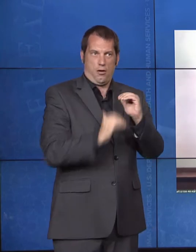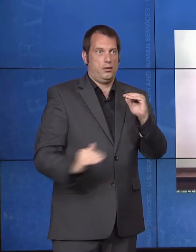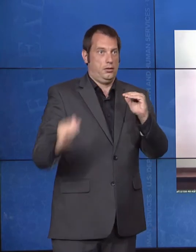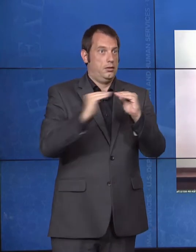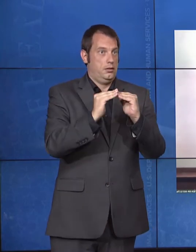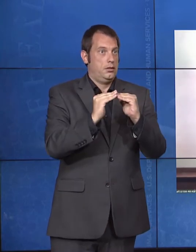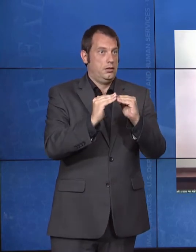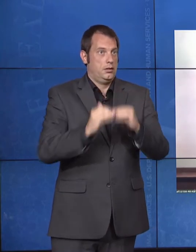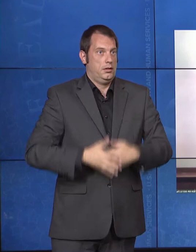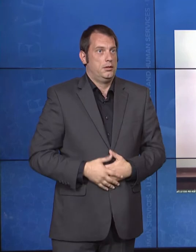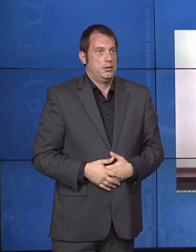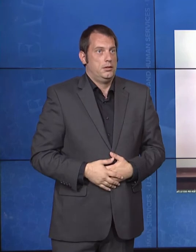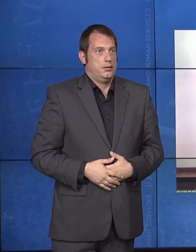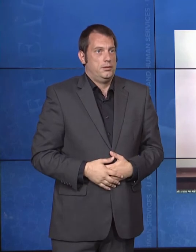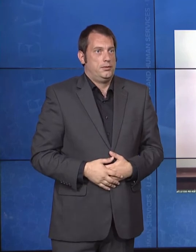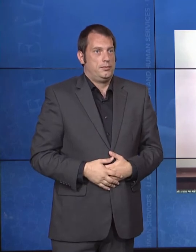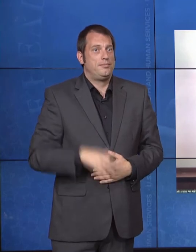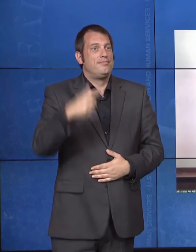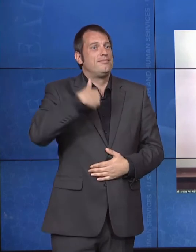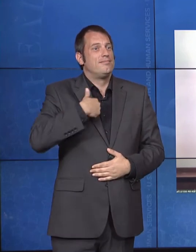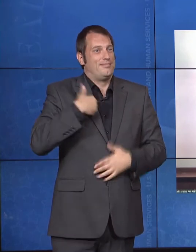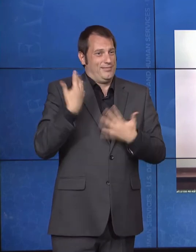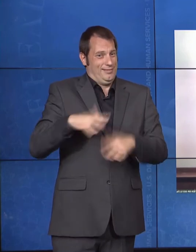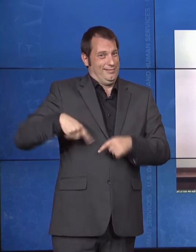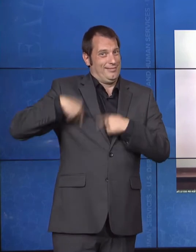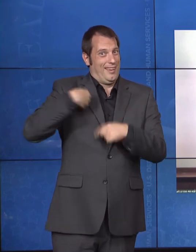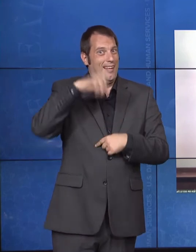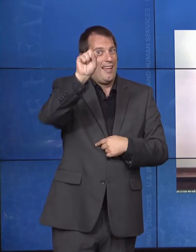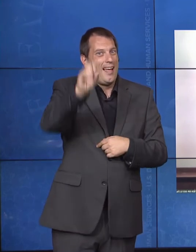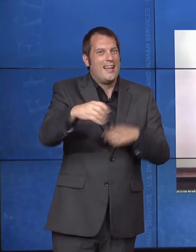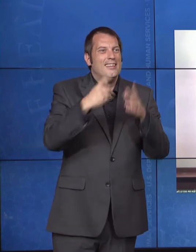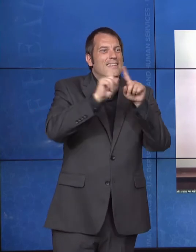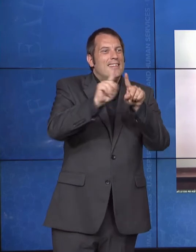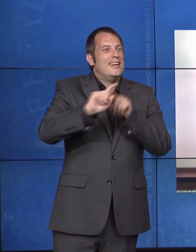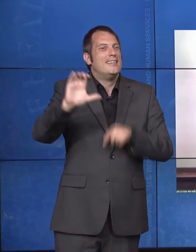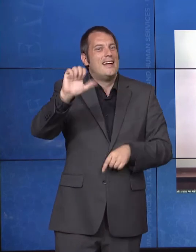of the hard work of advocates for Disability Rights, many of whom live with disabilities